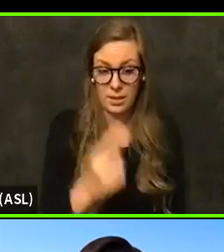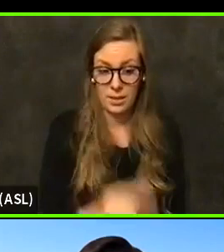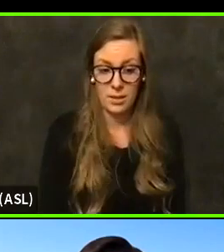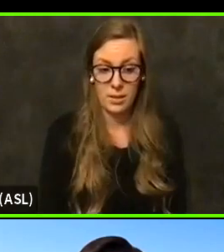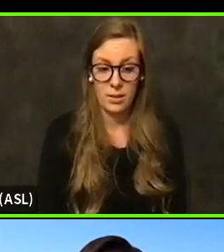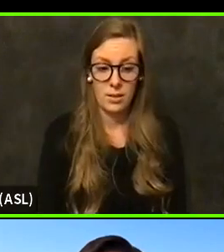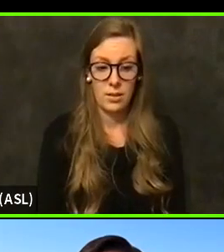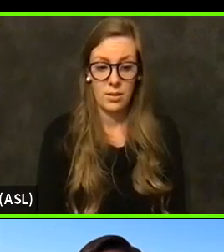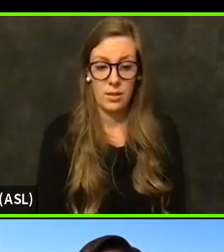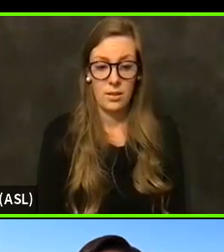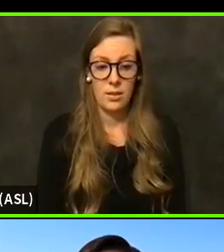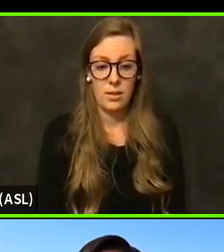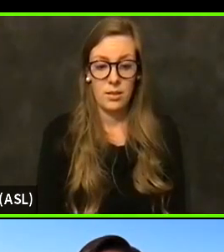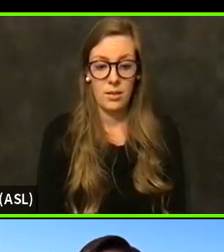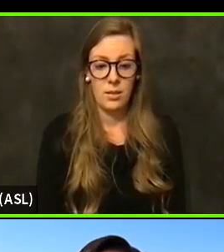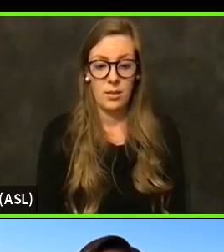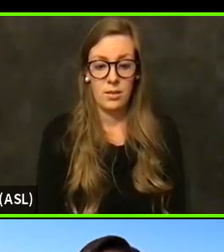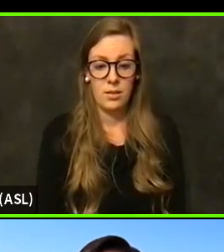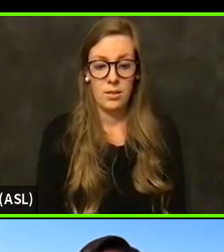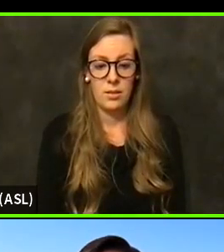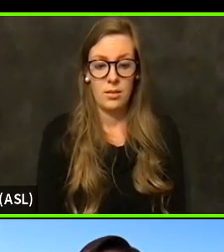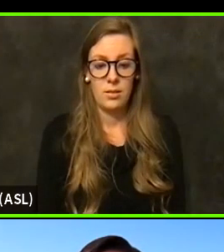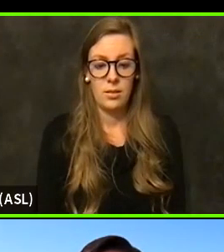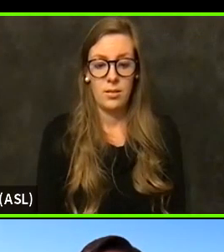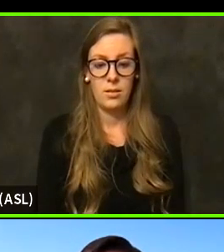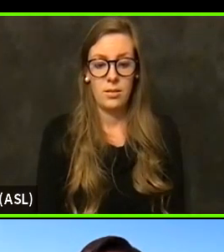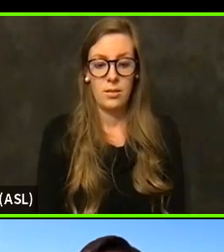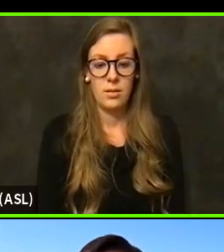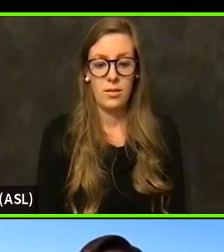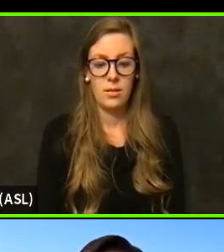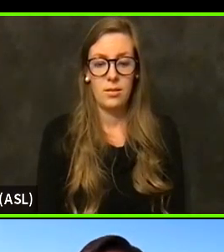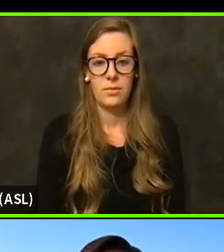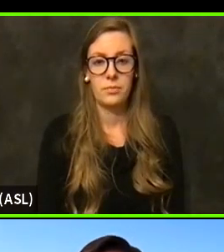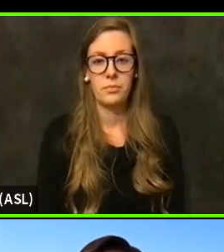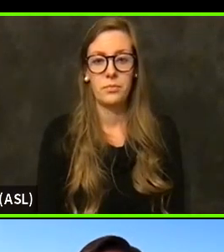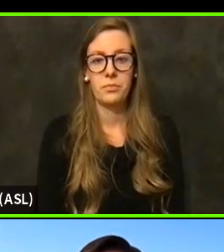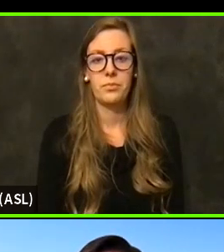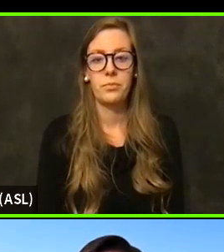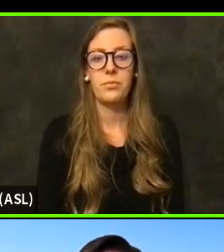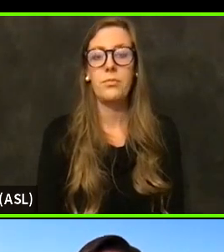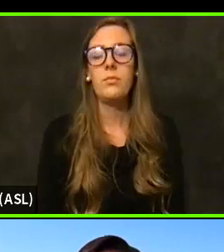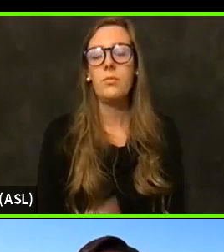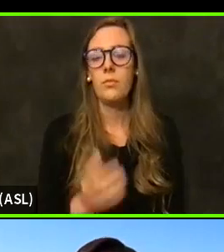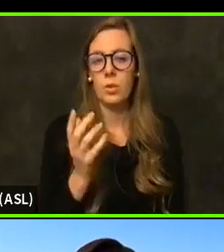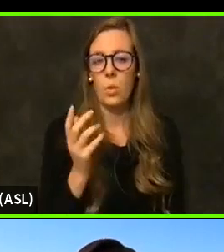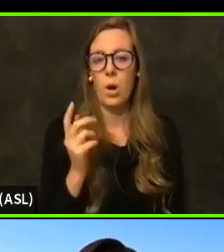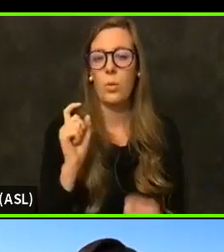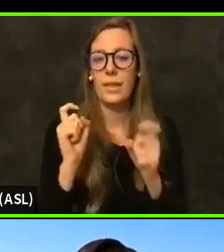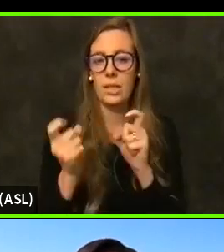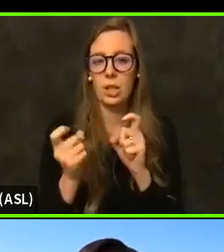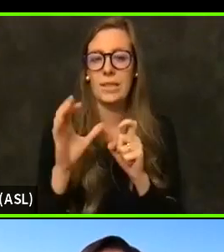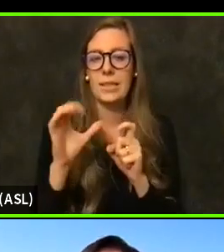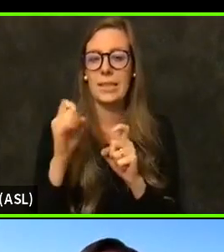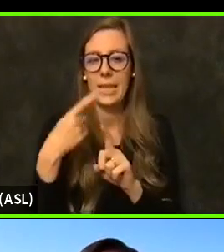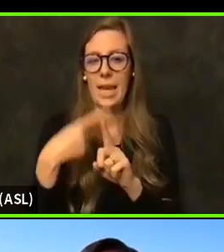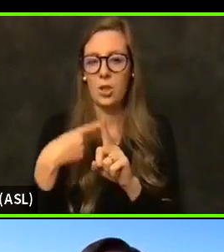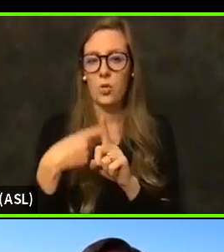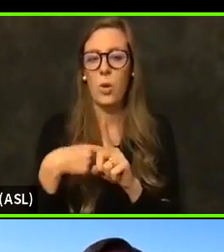schools topic, the only thing I wanted to mention with the adjusted K Street is that it's actually something that we're working on the state with for them to revise that